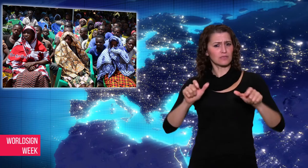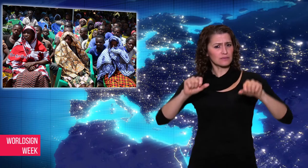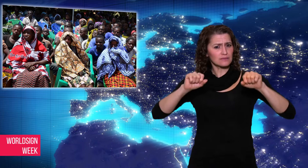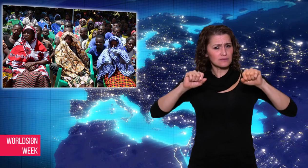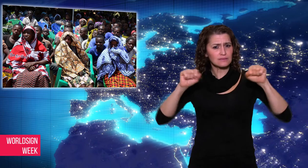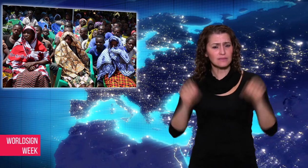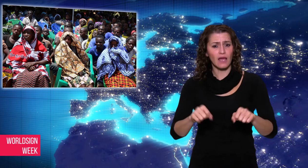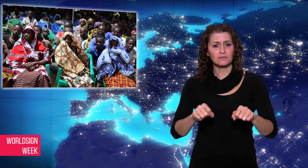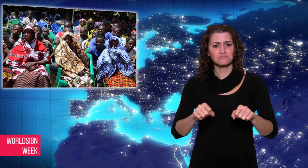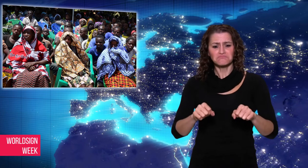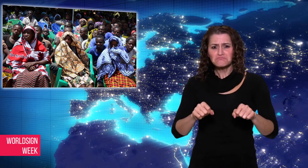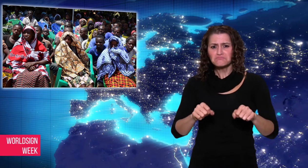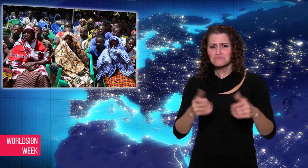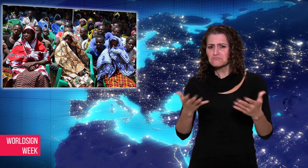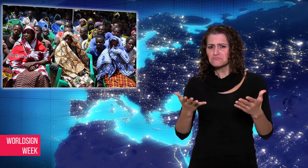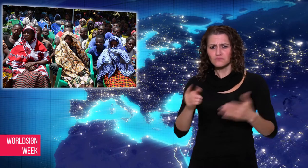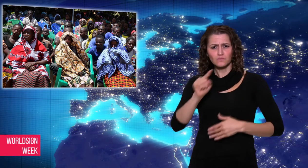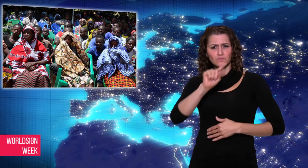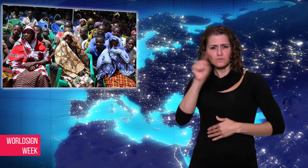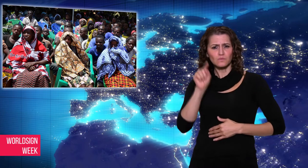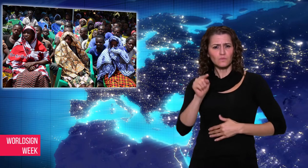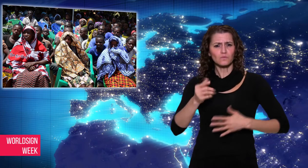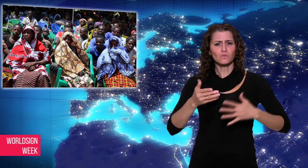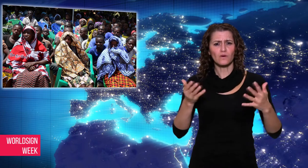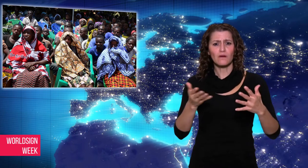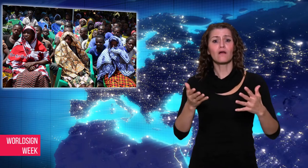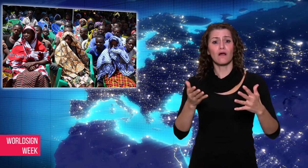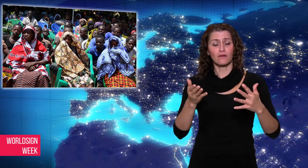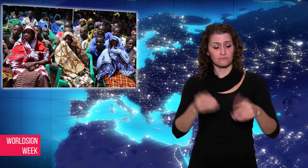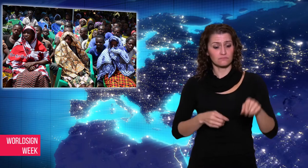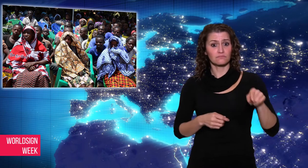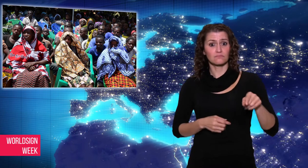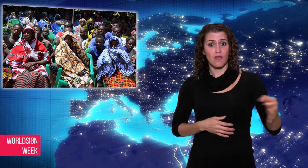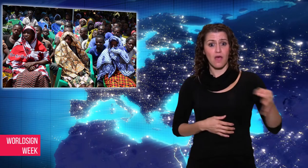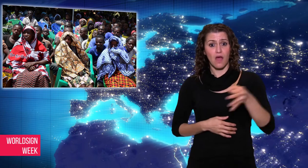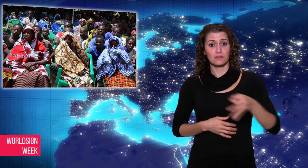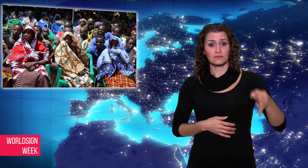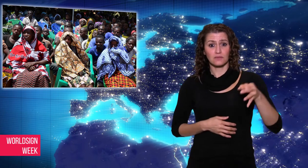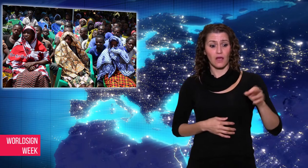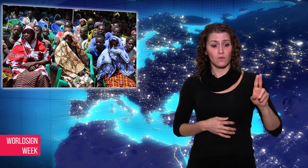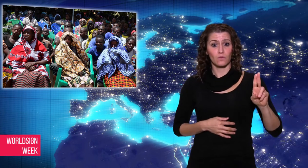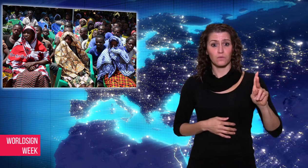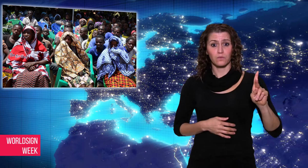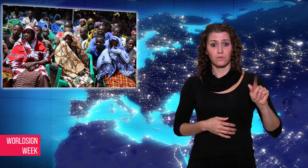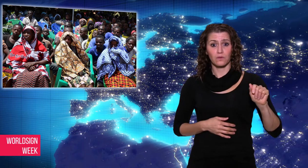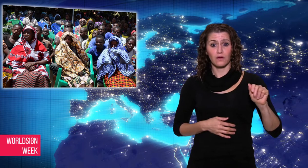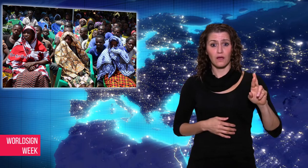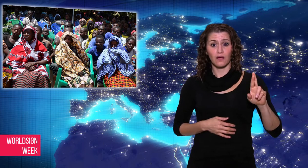ferry which transports